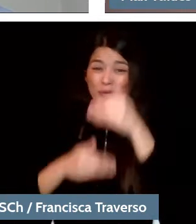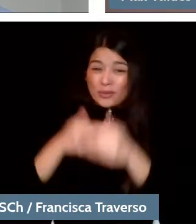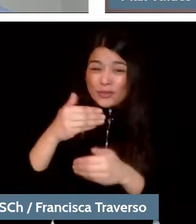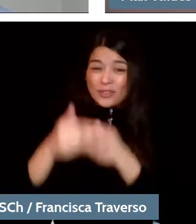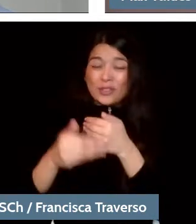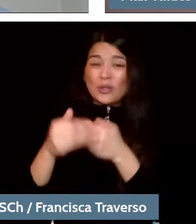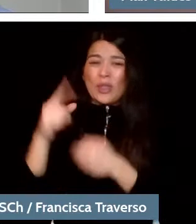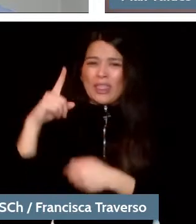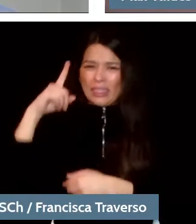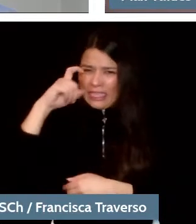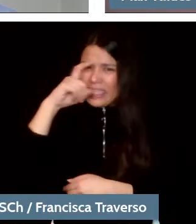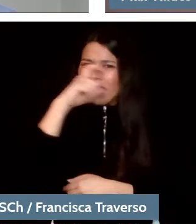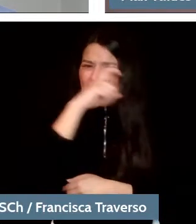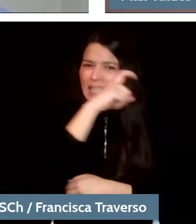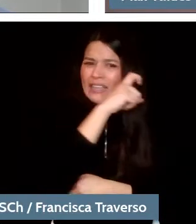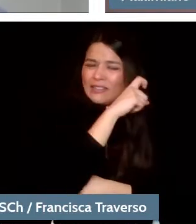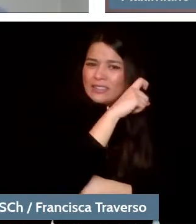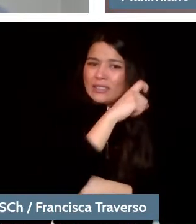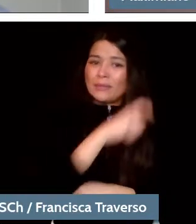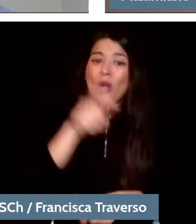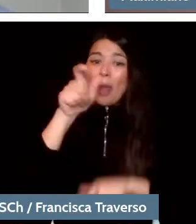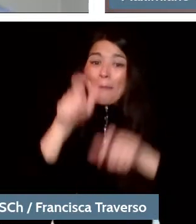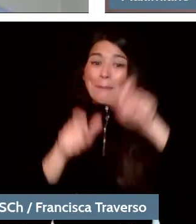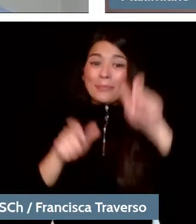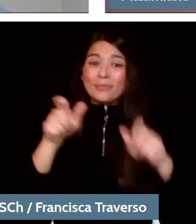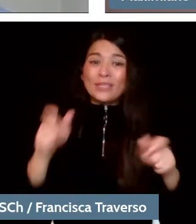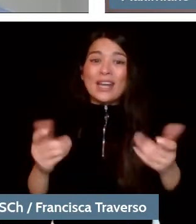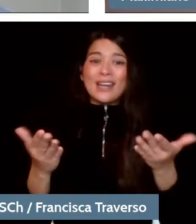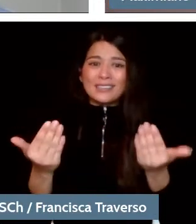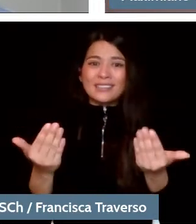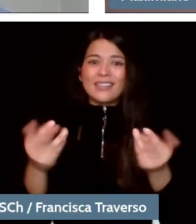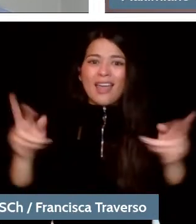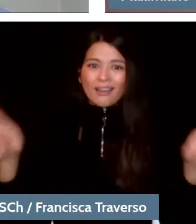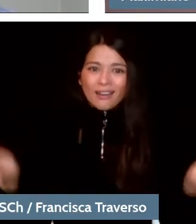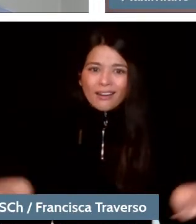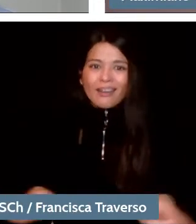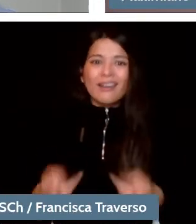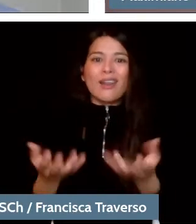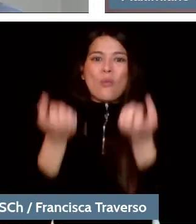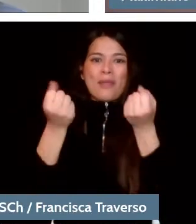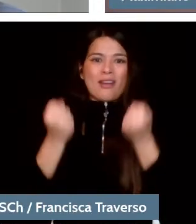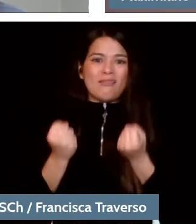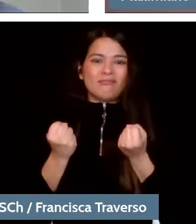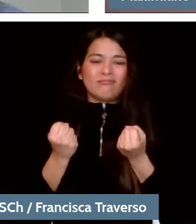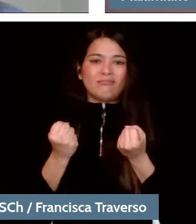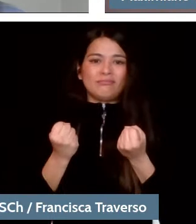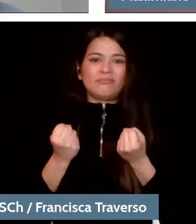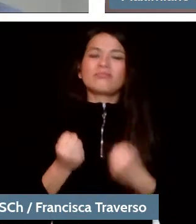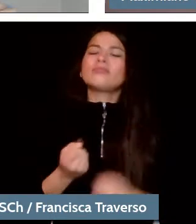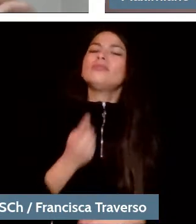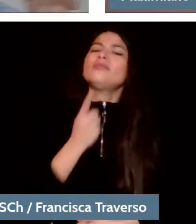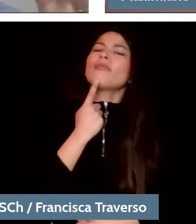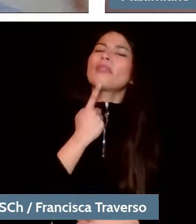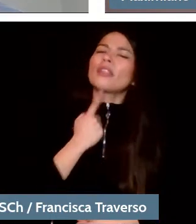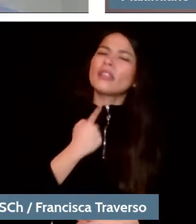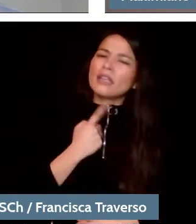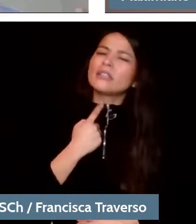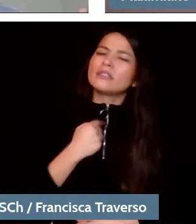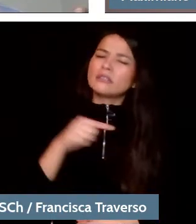people are going to feel more comfortable in a concert hall. Interesting point, too. Well, the videos themselves